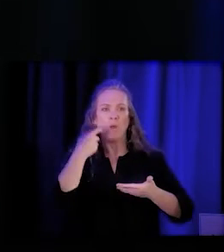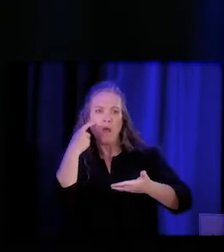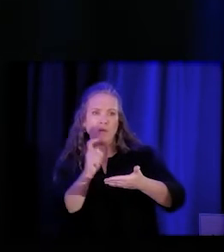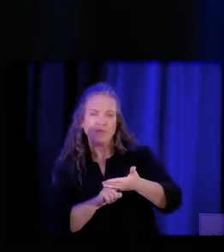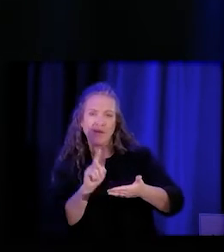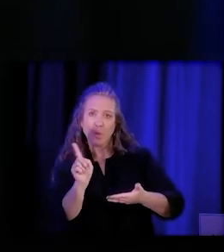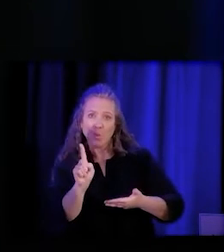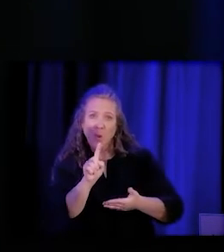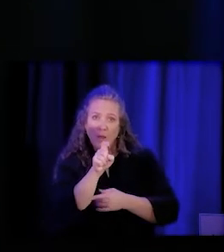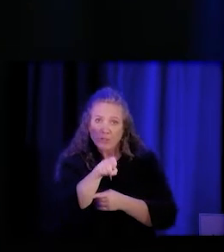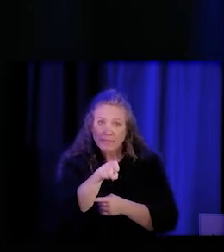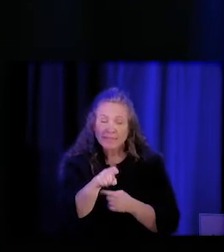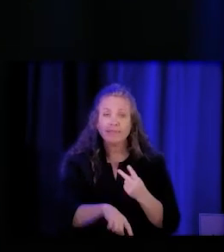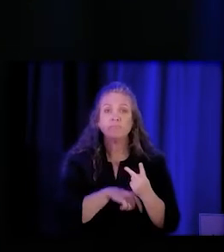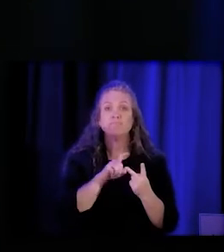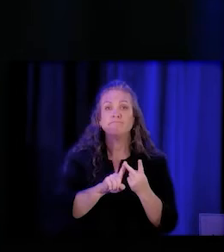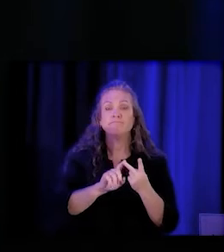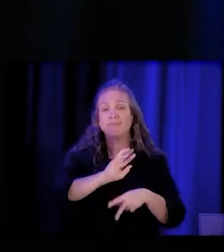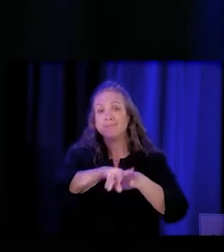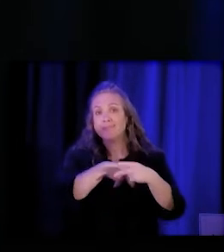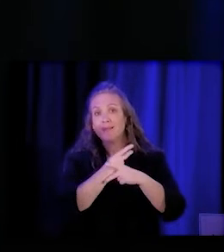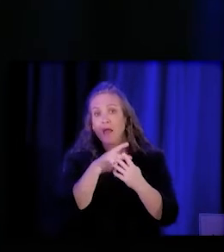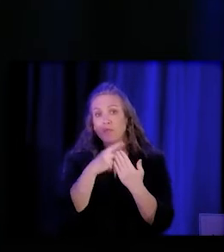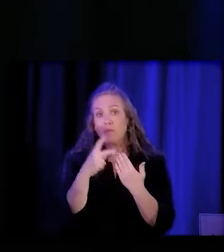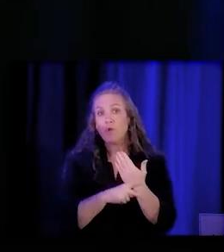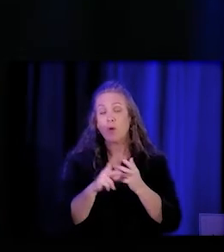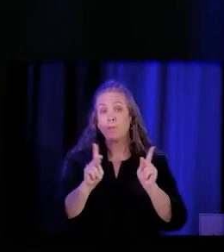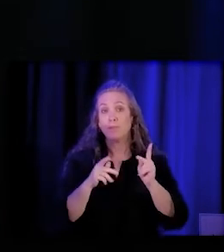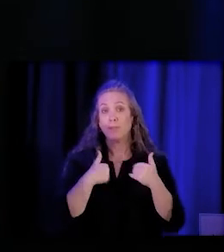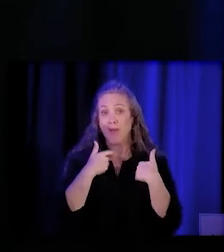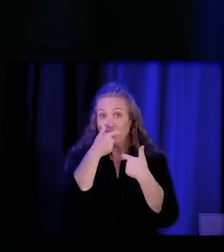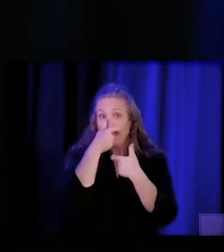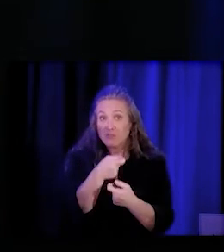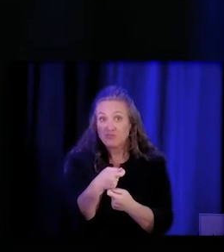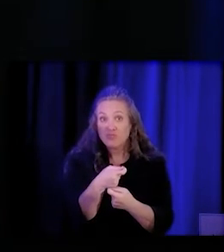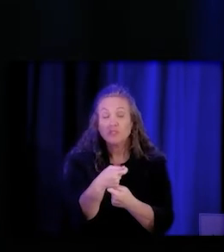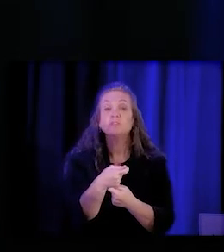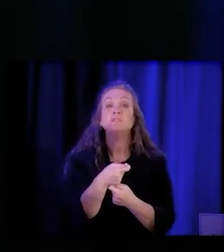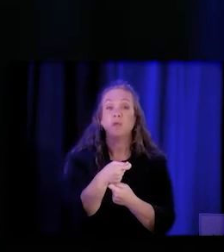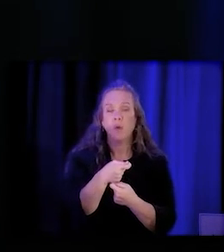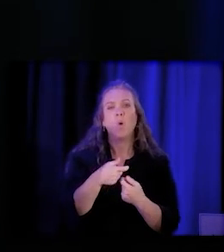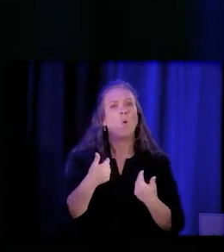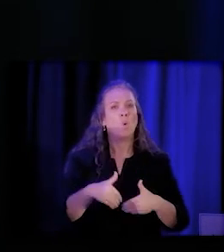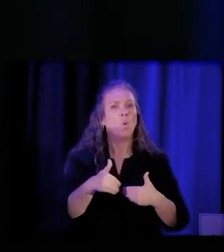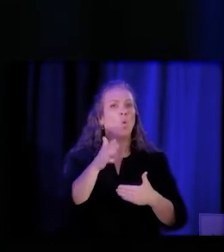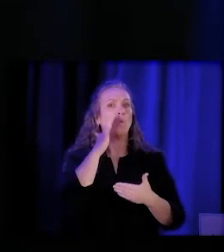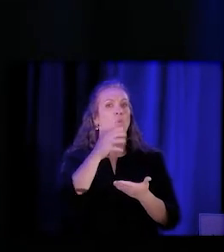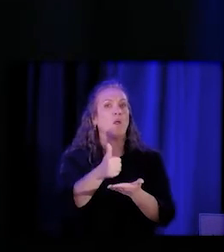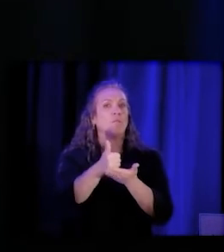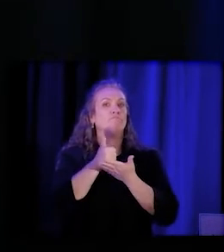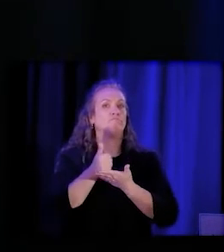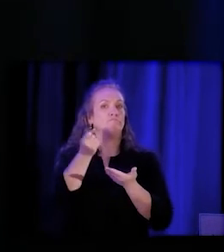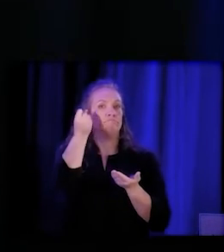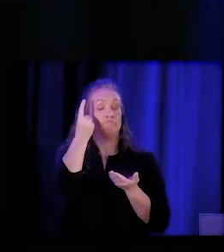what types of programs people are interested in, that'll help us to better understand and we are providing stipends for those